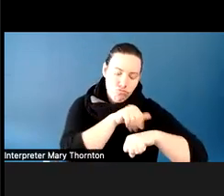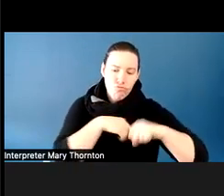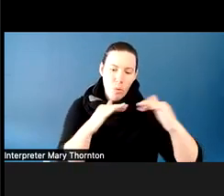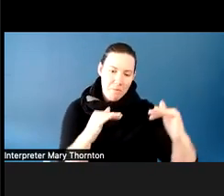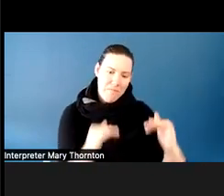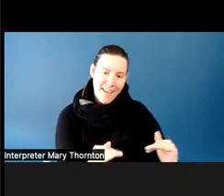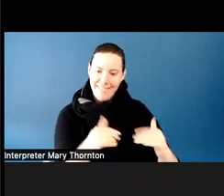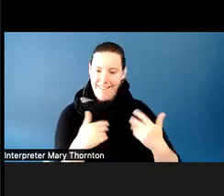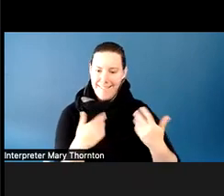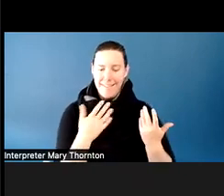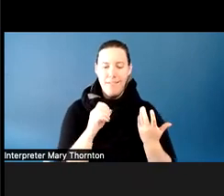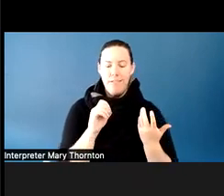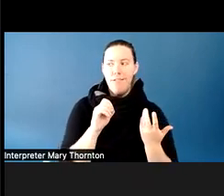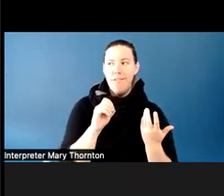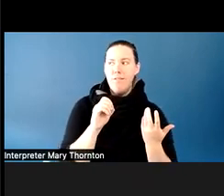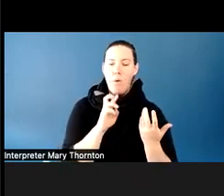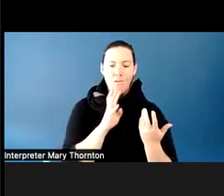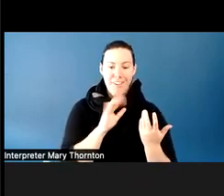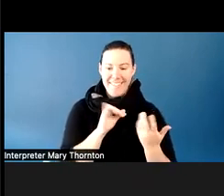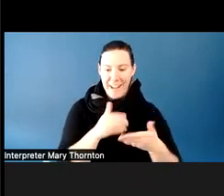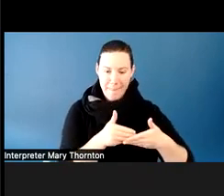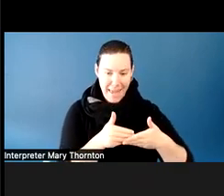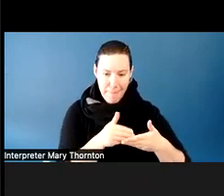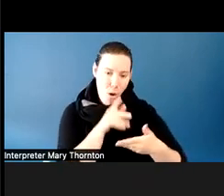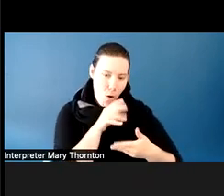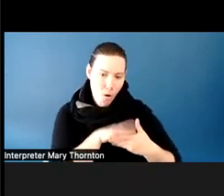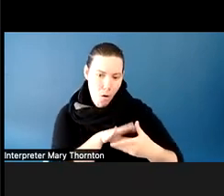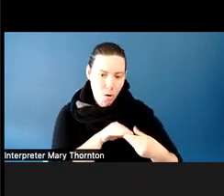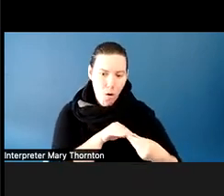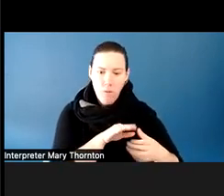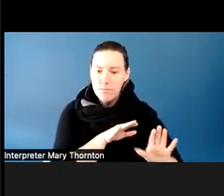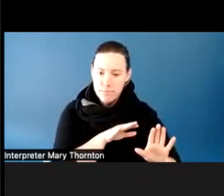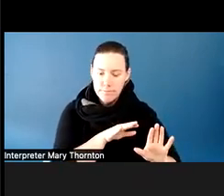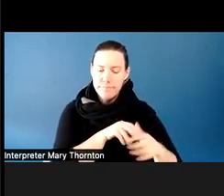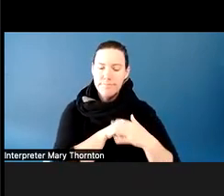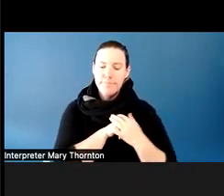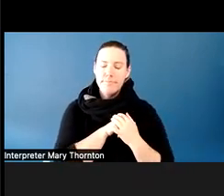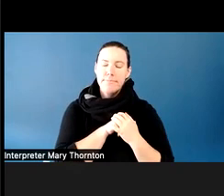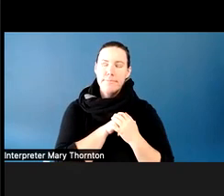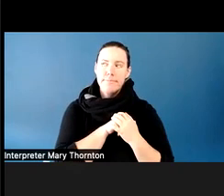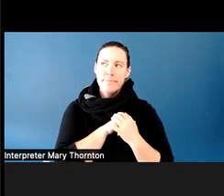And oftentimes, we think, OK, processing speed is going to be different.